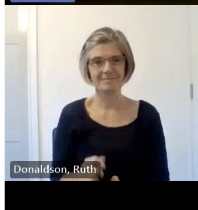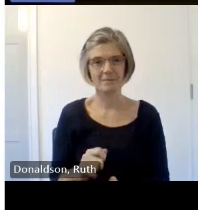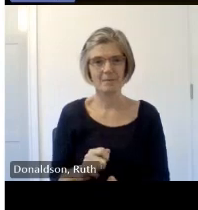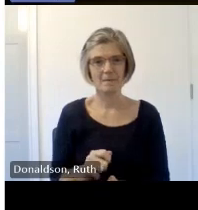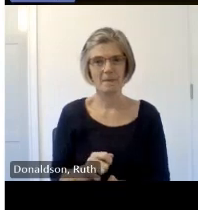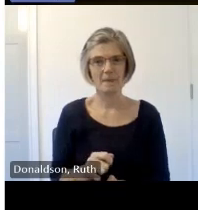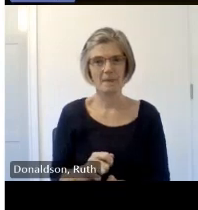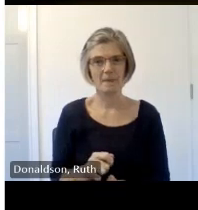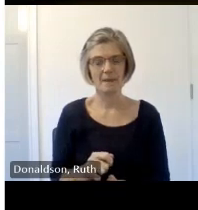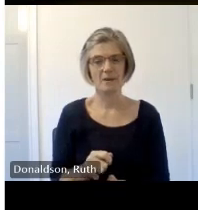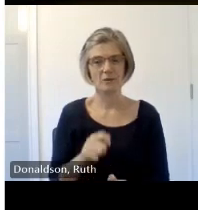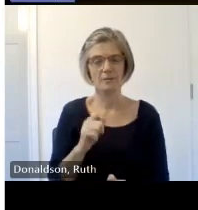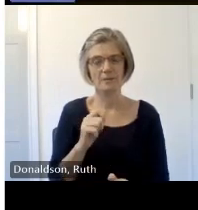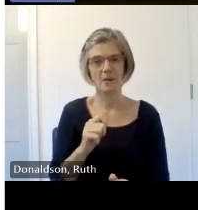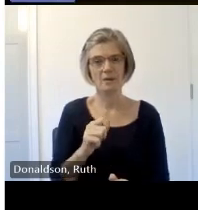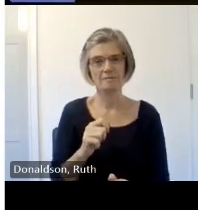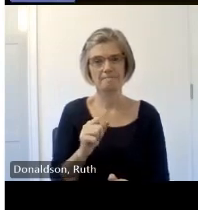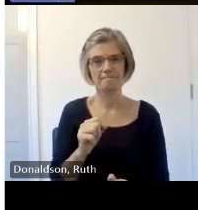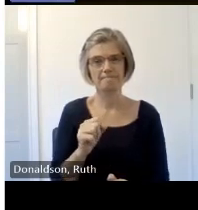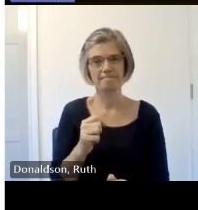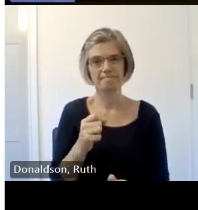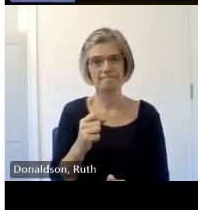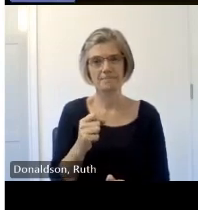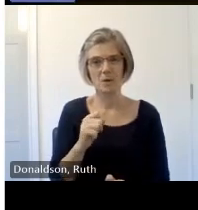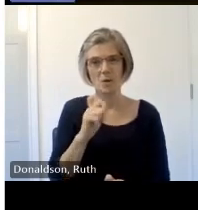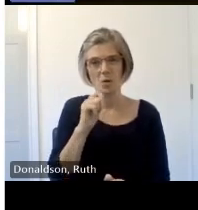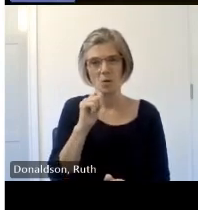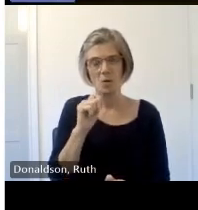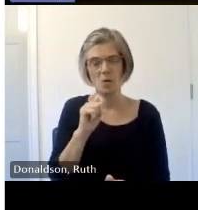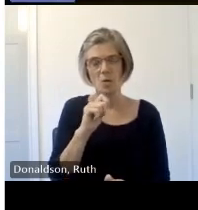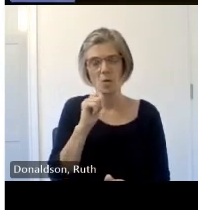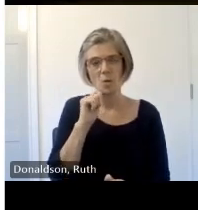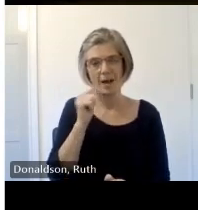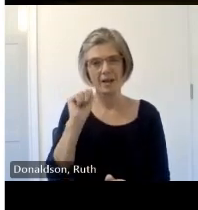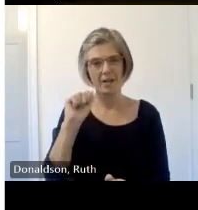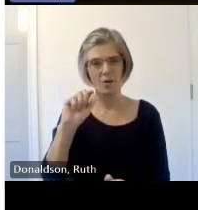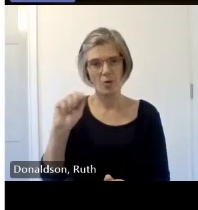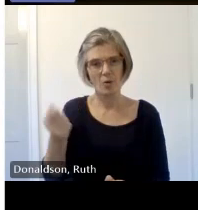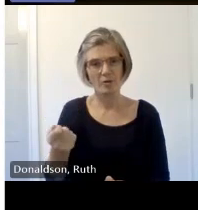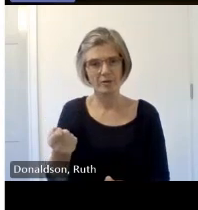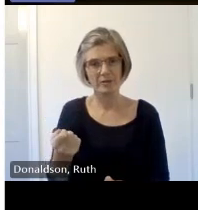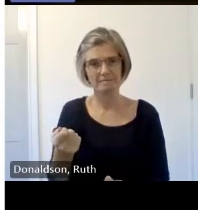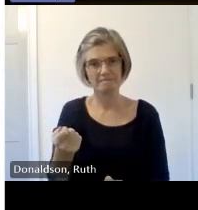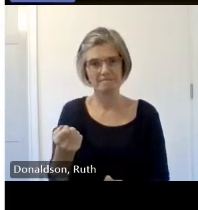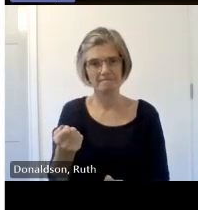off right now oh three participants typing we're still going okay we'll just give another couple